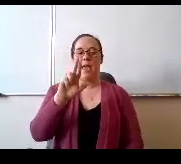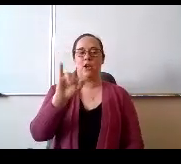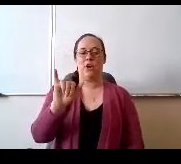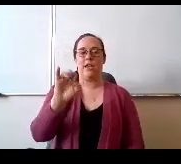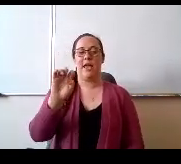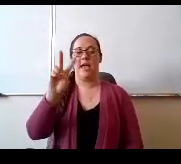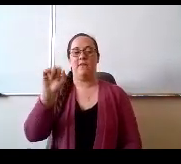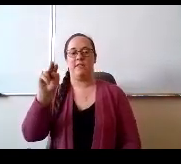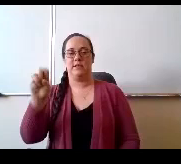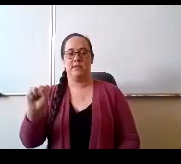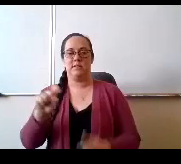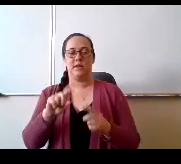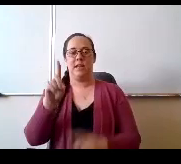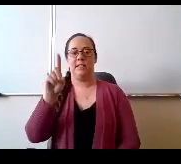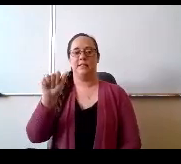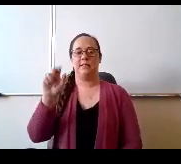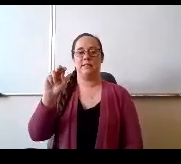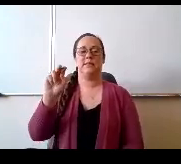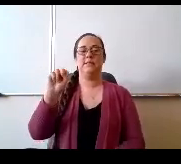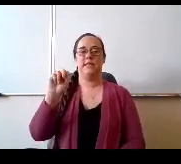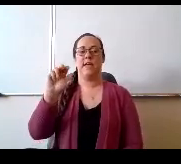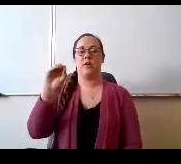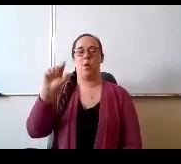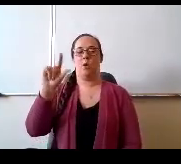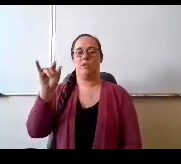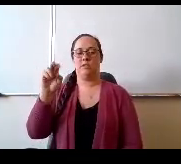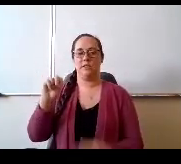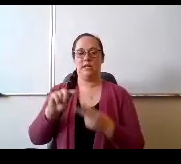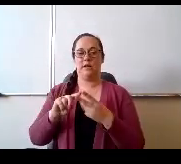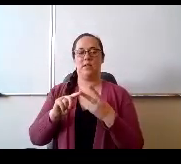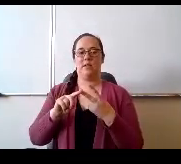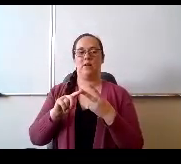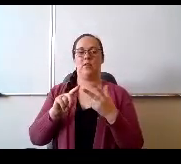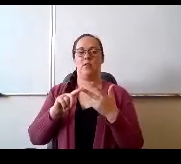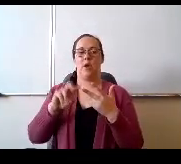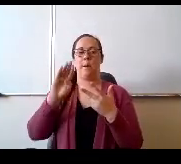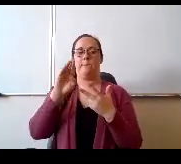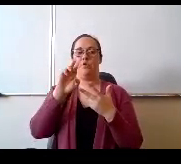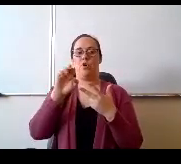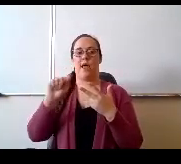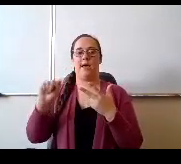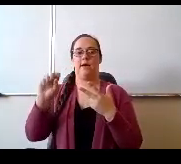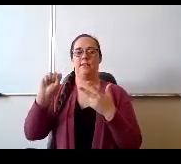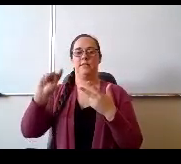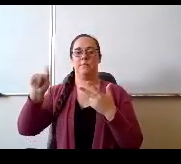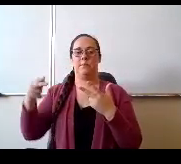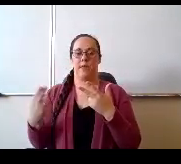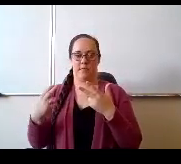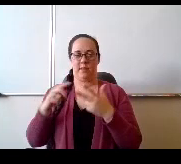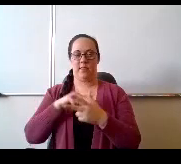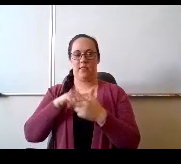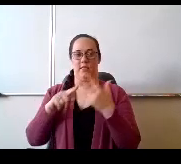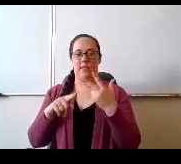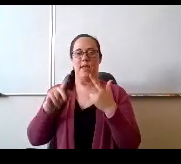principal Dan Olson from Air Academy High School and Brett Smith from Timberview Middle School and